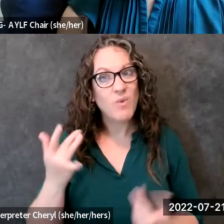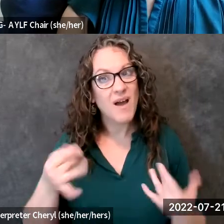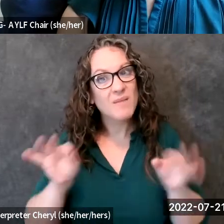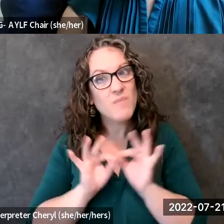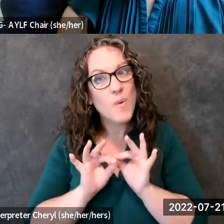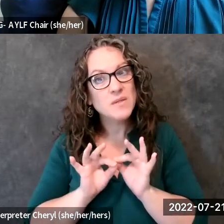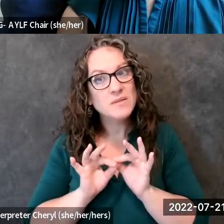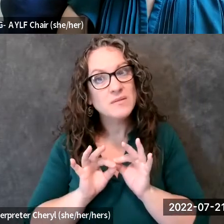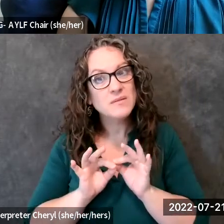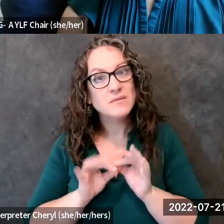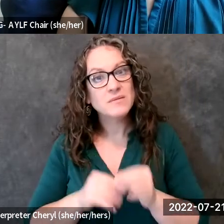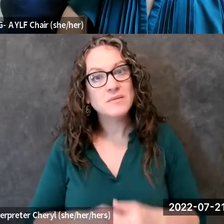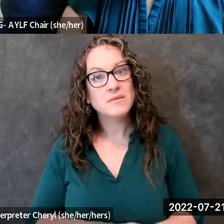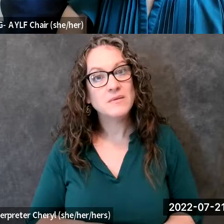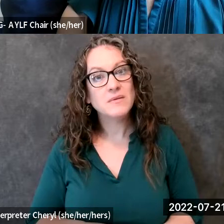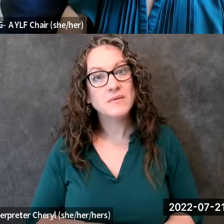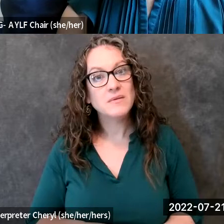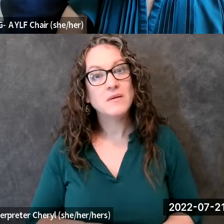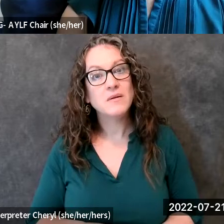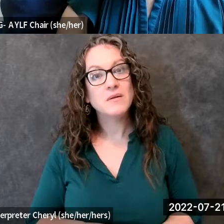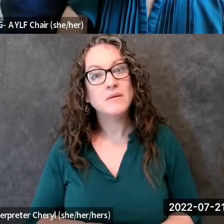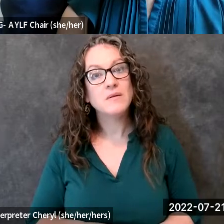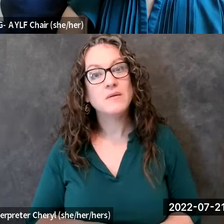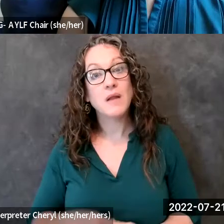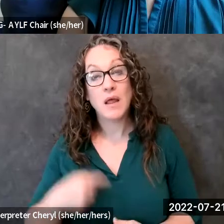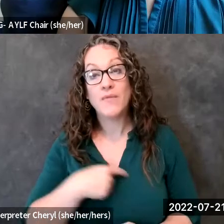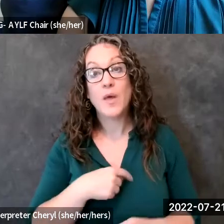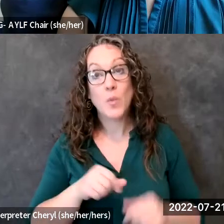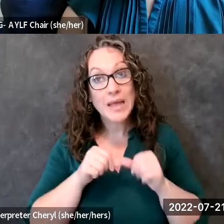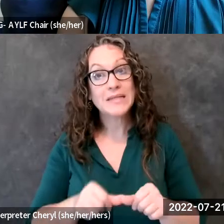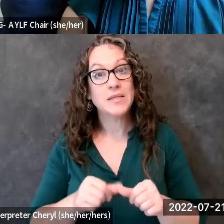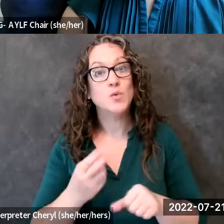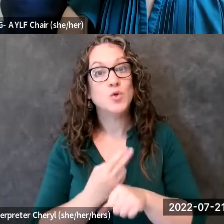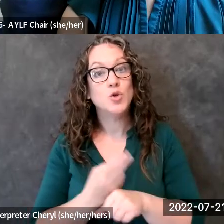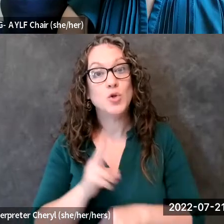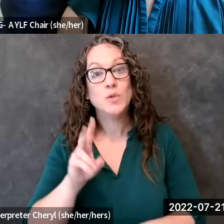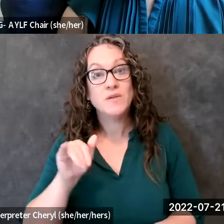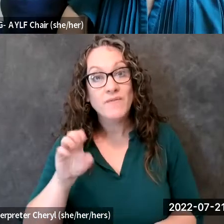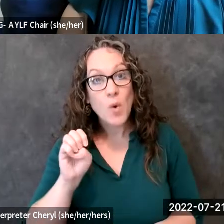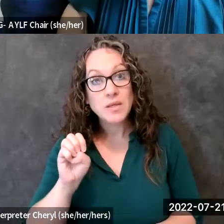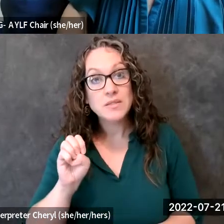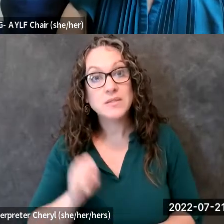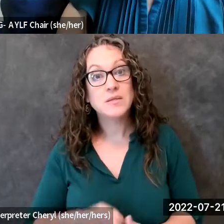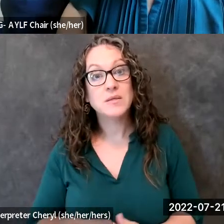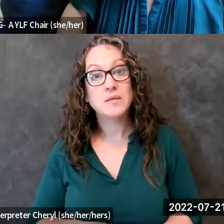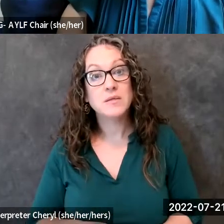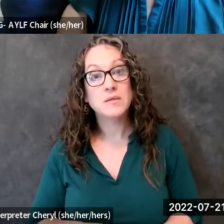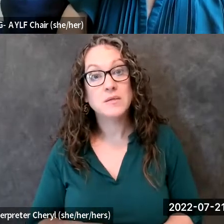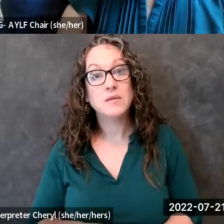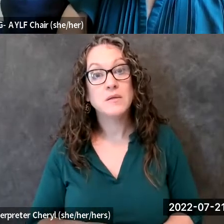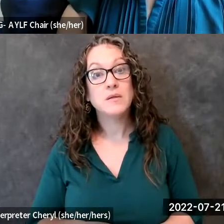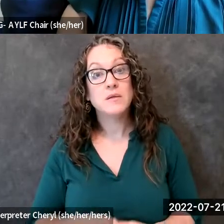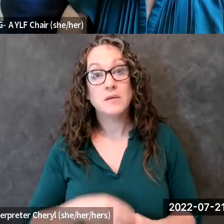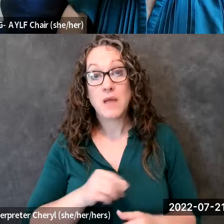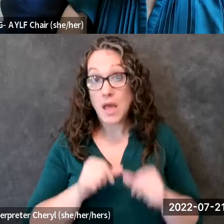um that we continue to use our voices and and continue to use ada as that tool